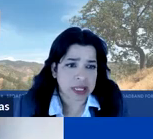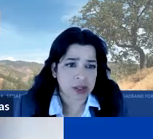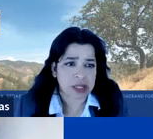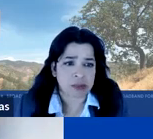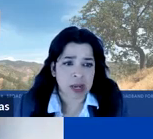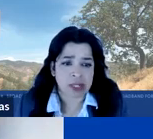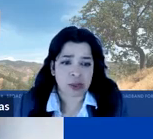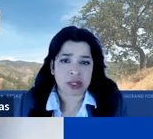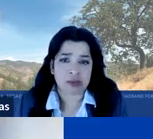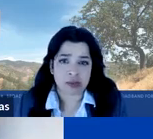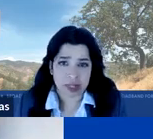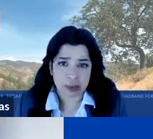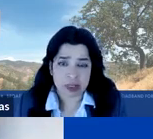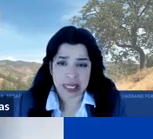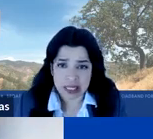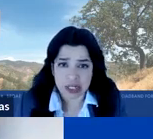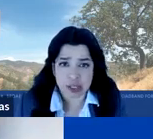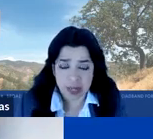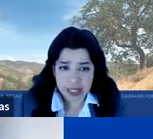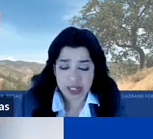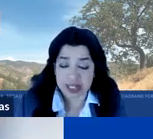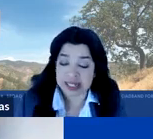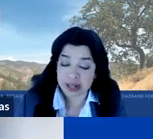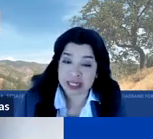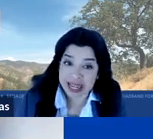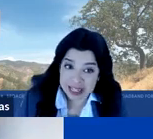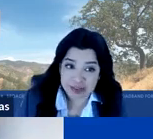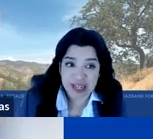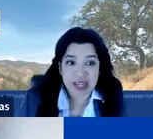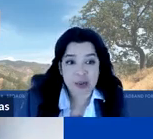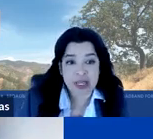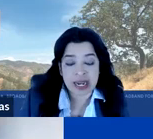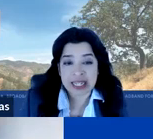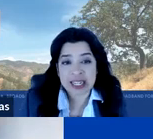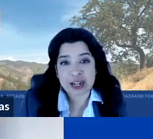equity. Ecosystem mapping tool is available in English and Spanish. It is now live. We highly